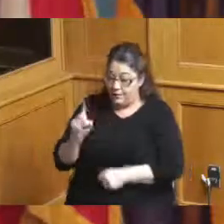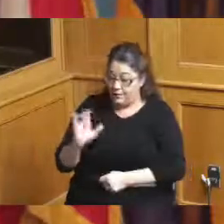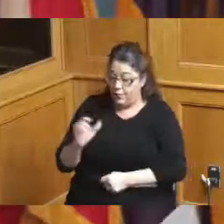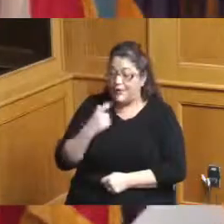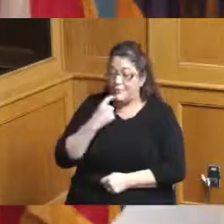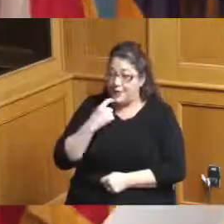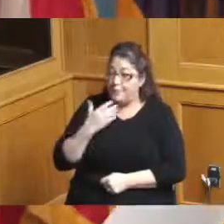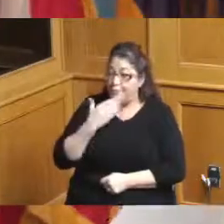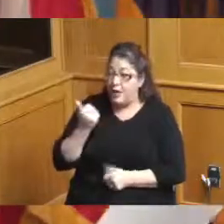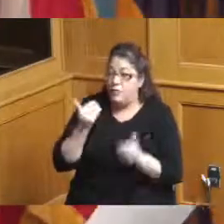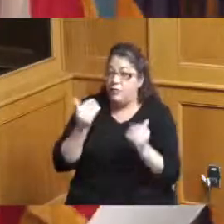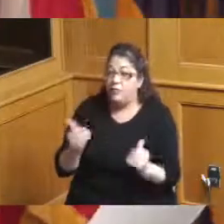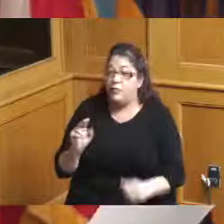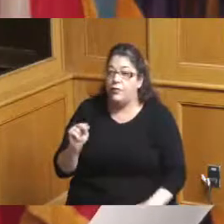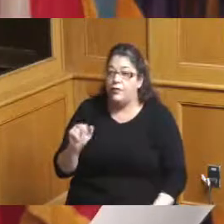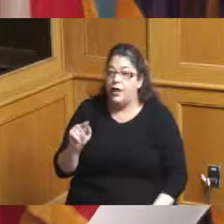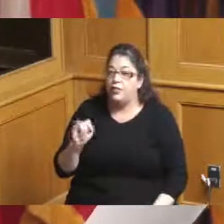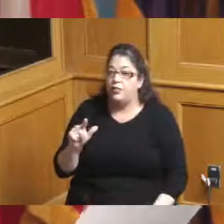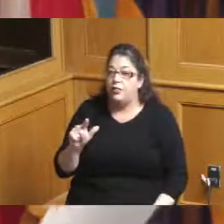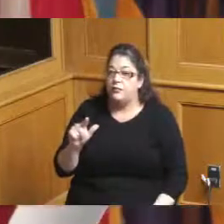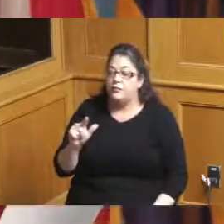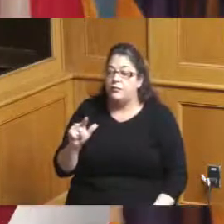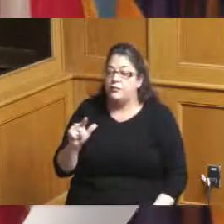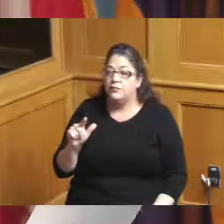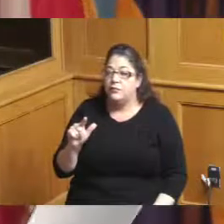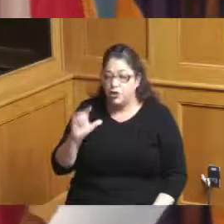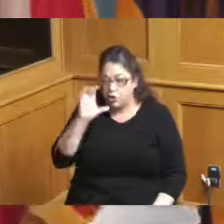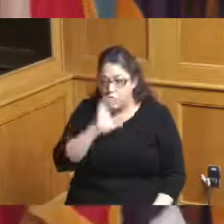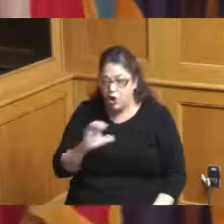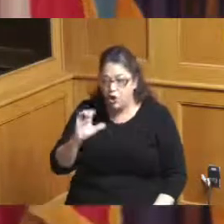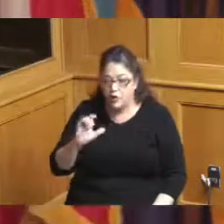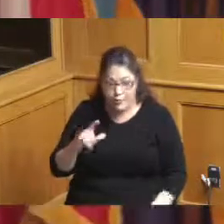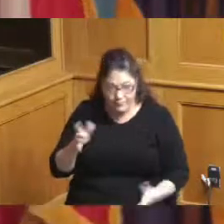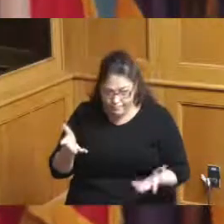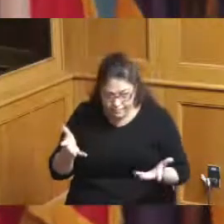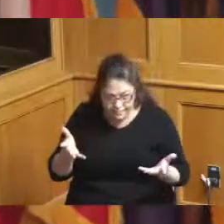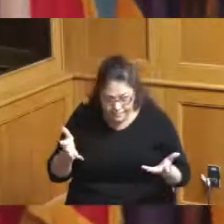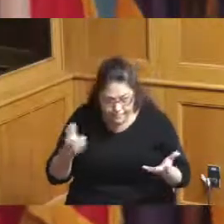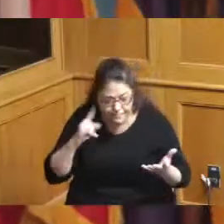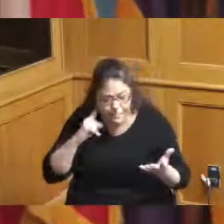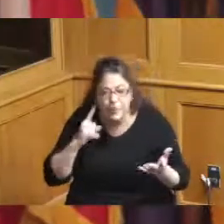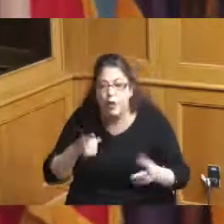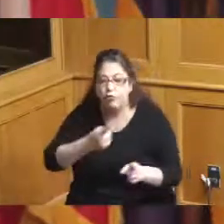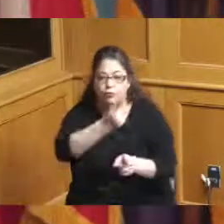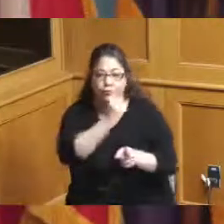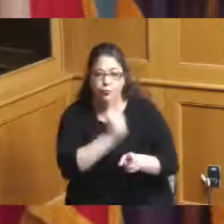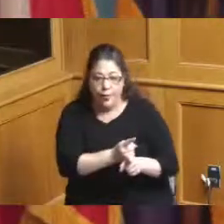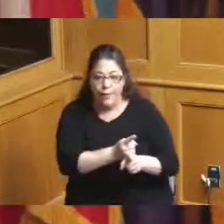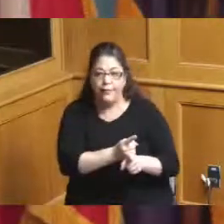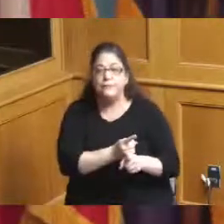but nothing nothing shook so I do want to stand to be corrected your the last resolution that I